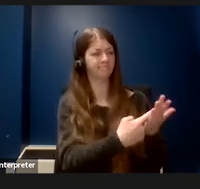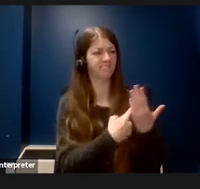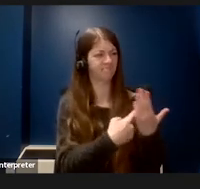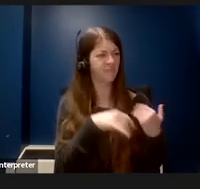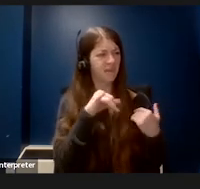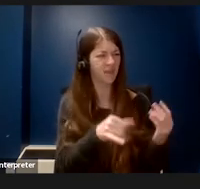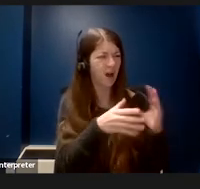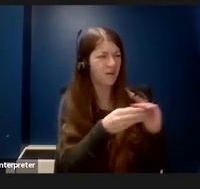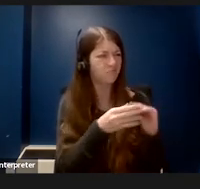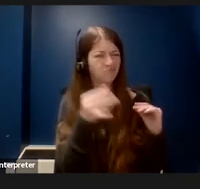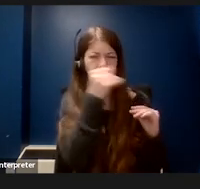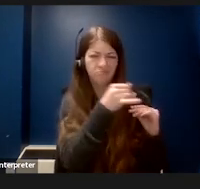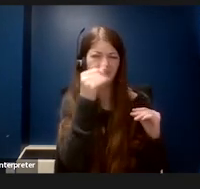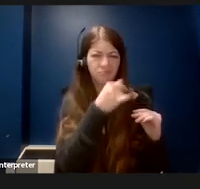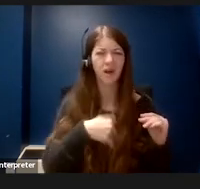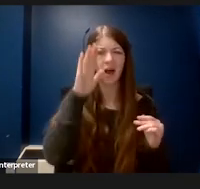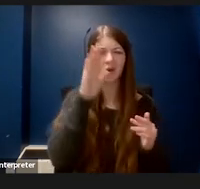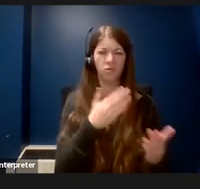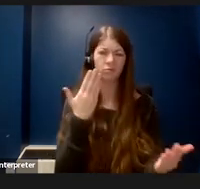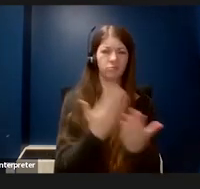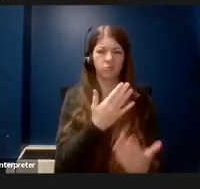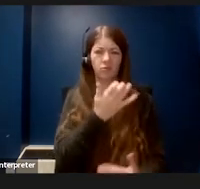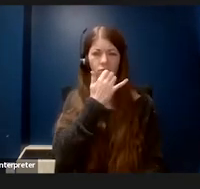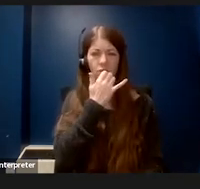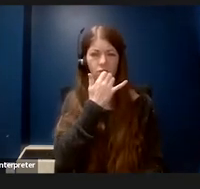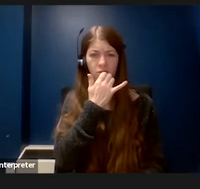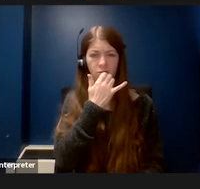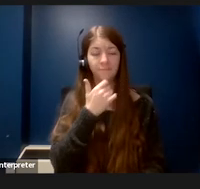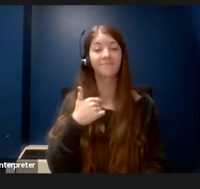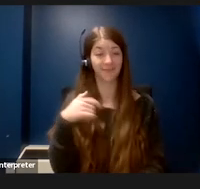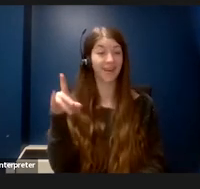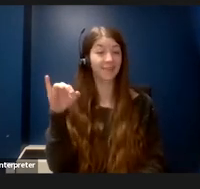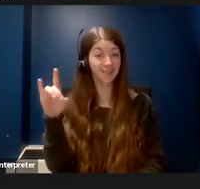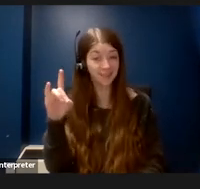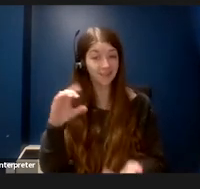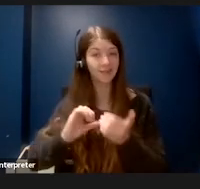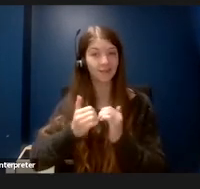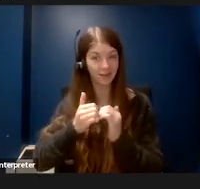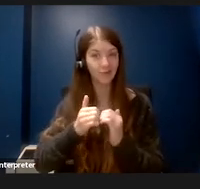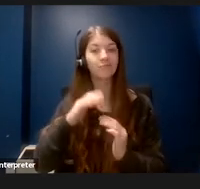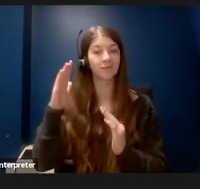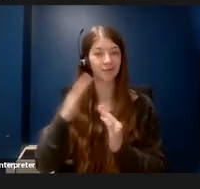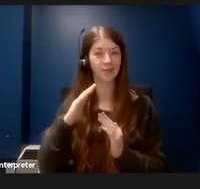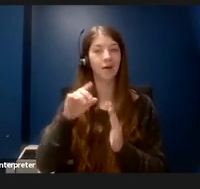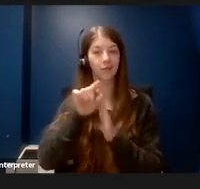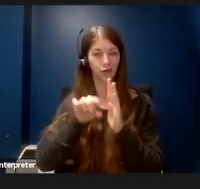and how I would prove them wrong, which I did by getting one of the top grades in the class and moving on to get a degree in biochemistry.